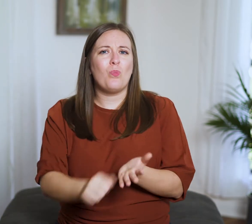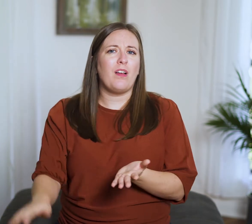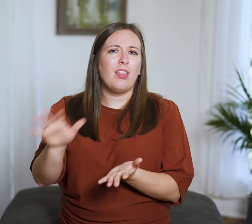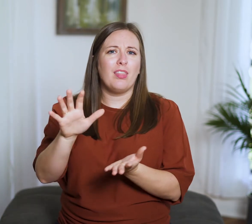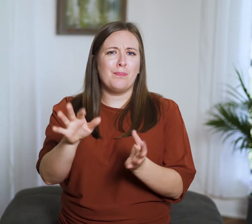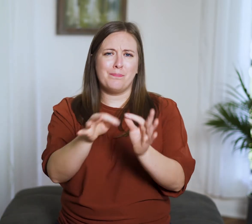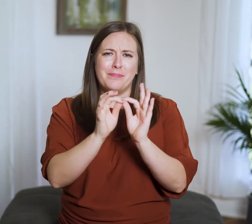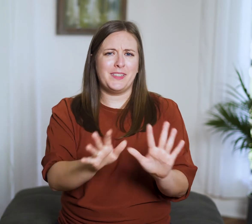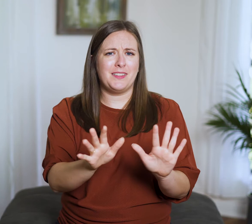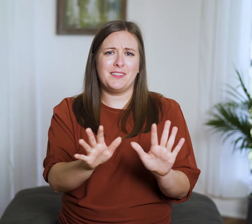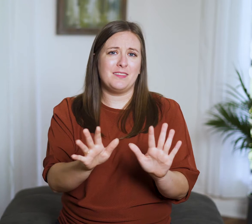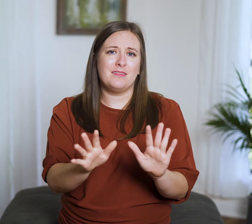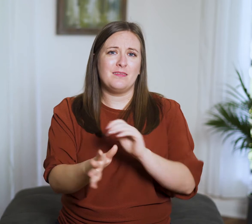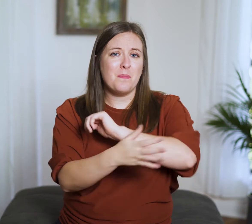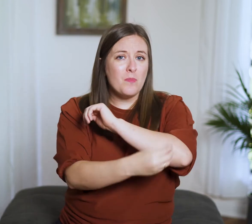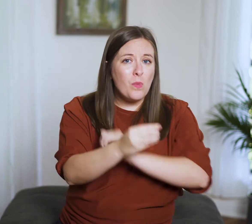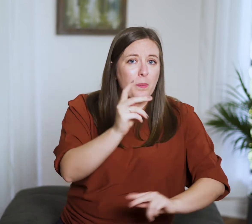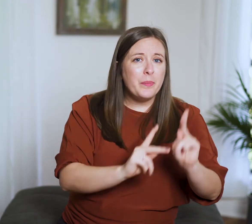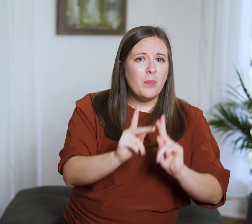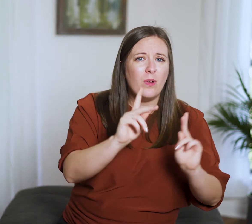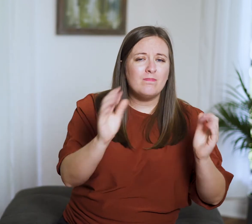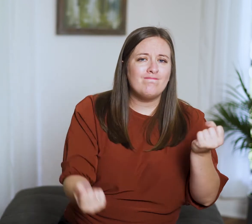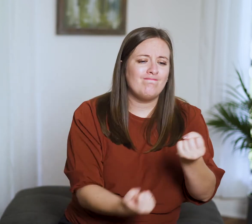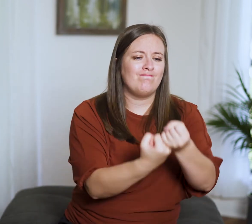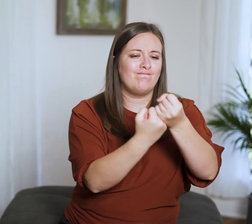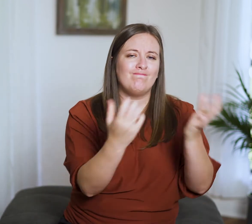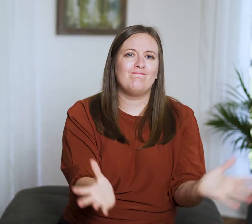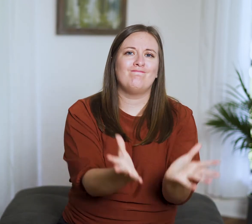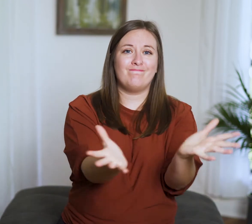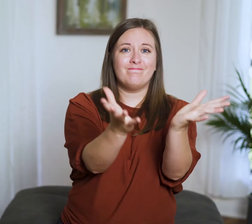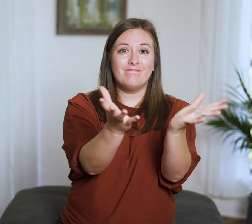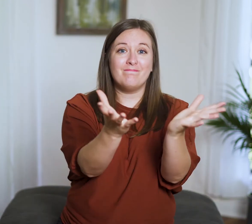wealth meaningless and lifts up the poor.